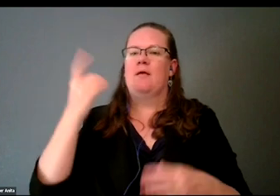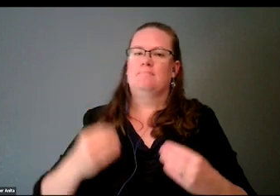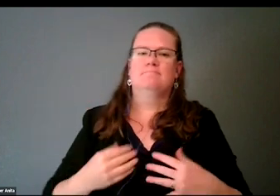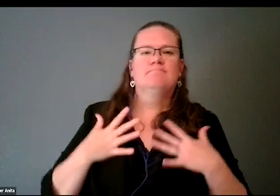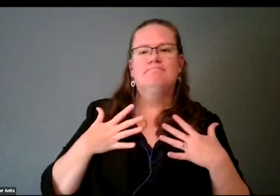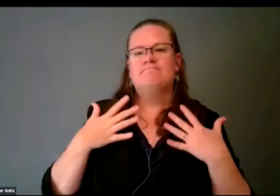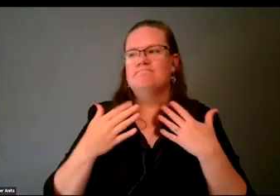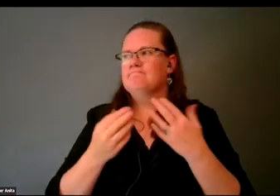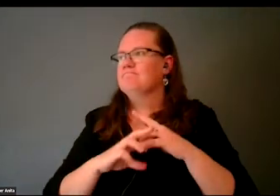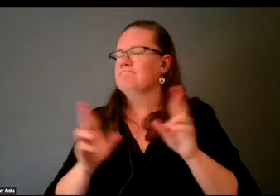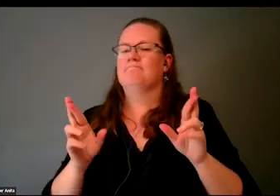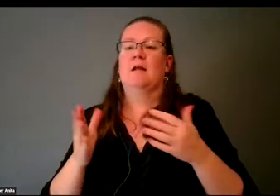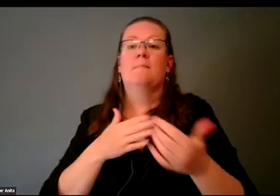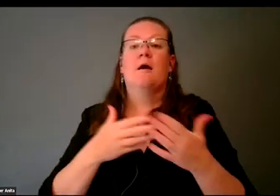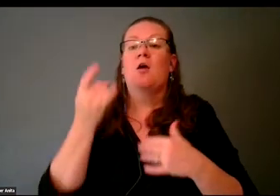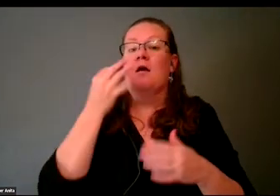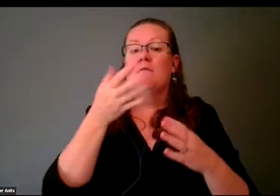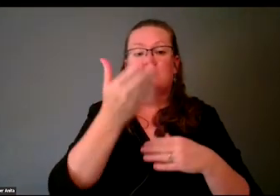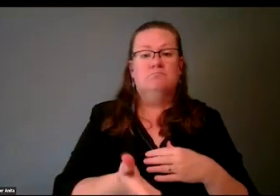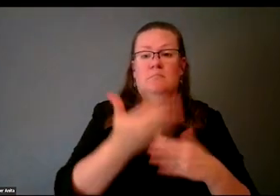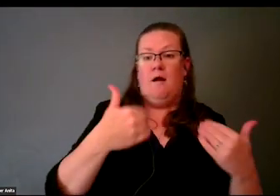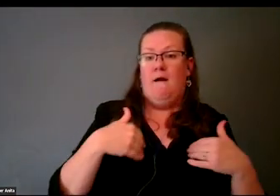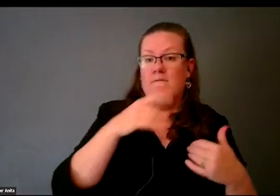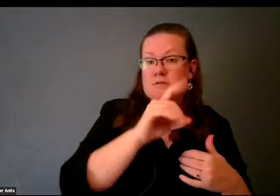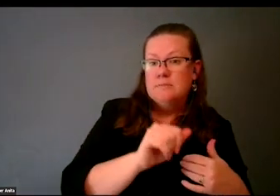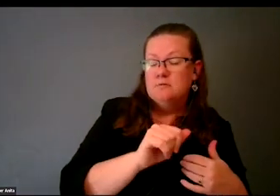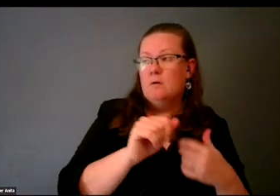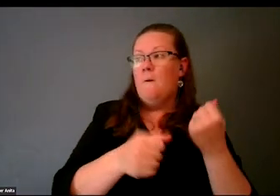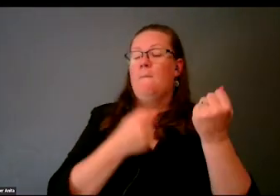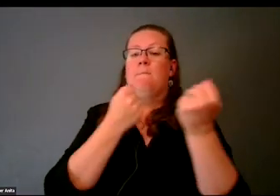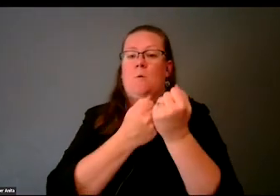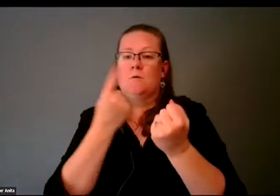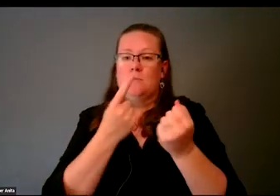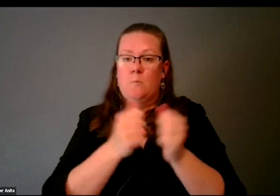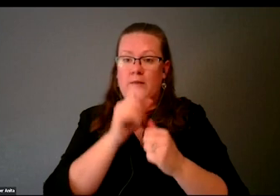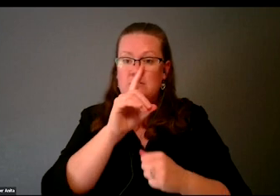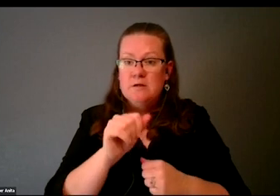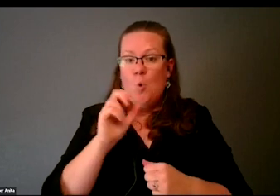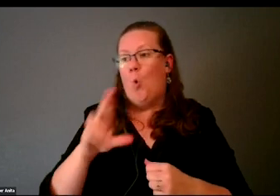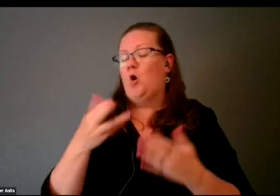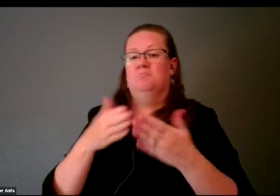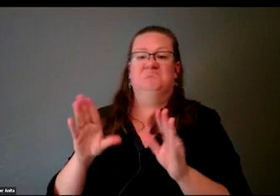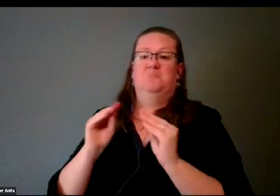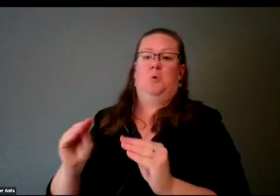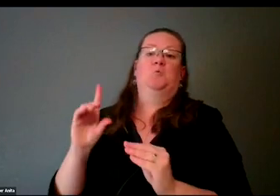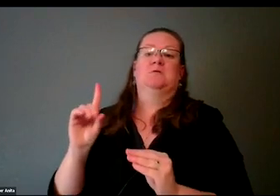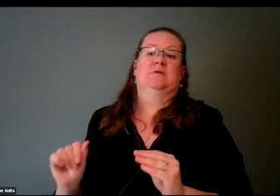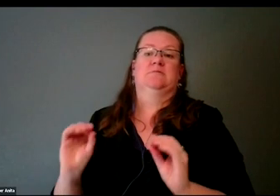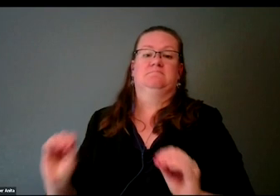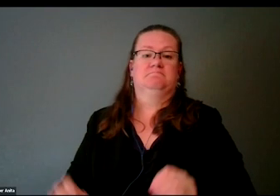whether you are a person with a disability, a person who supports a person with a disability, or a person without a disability.